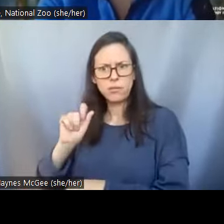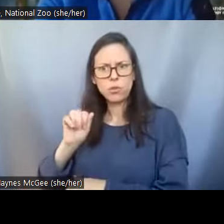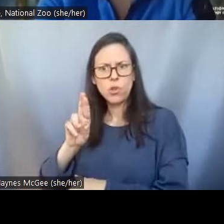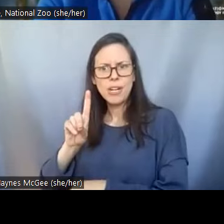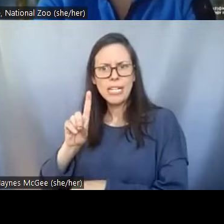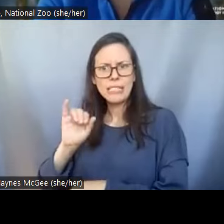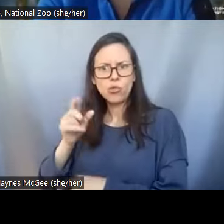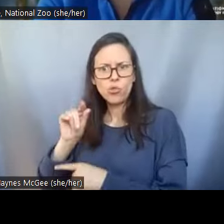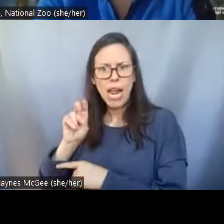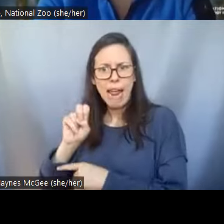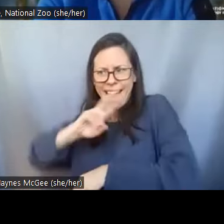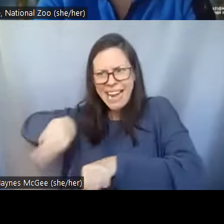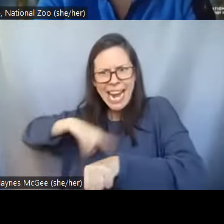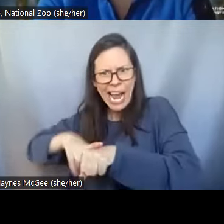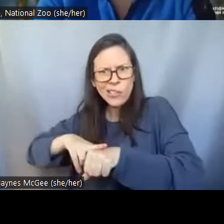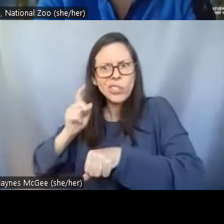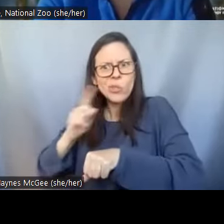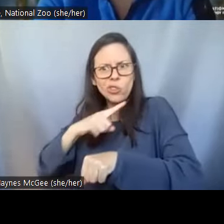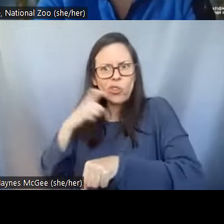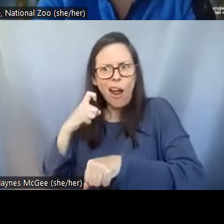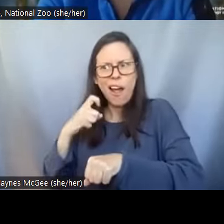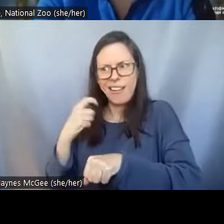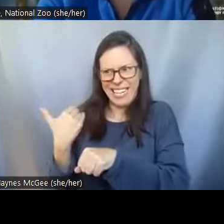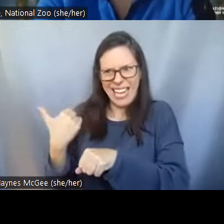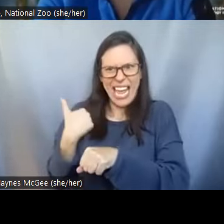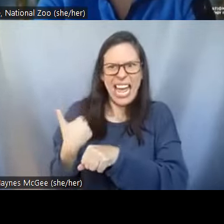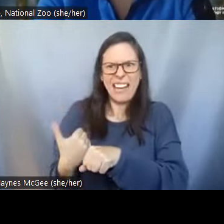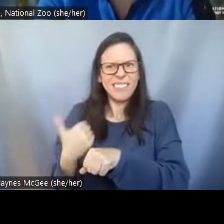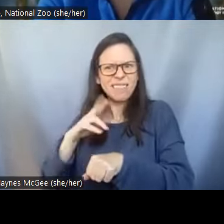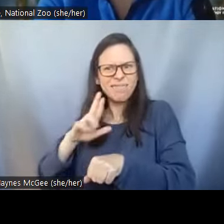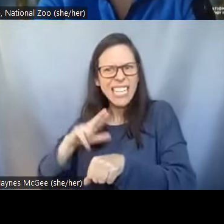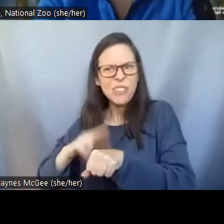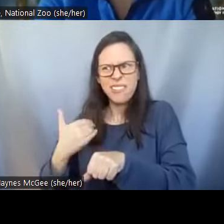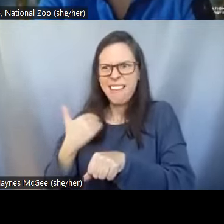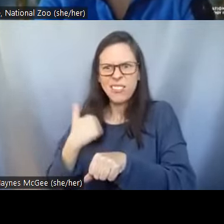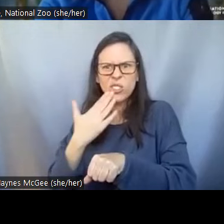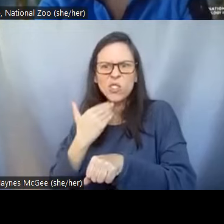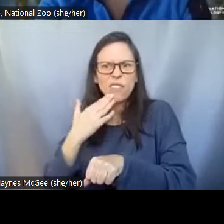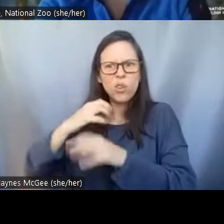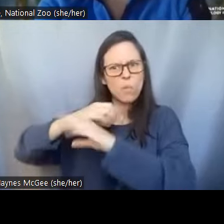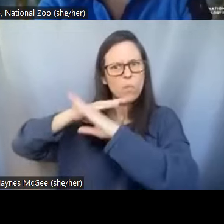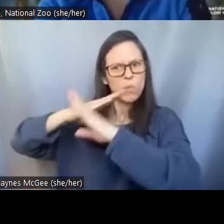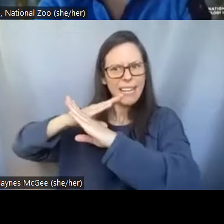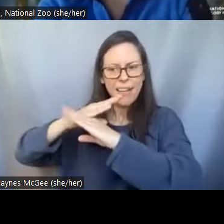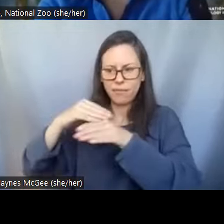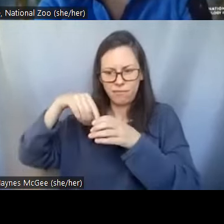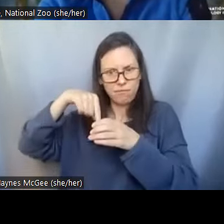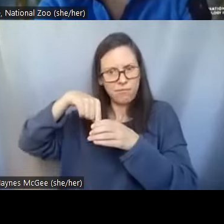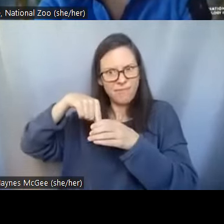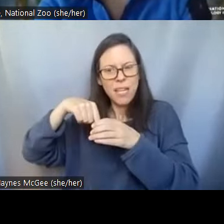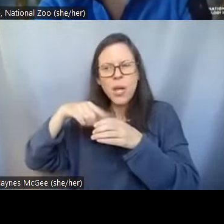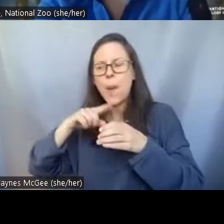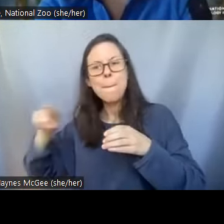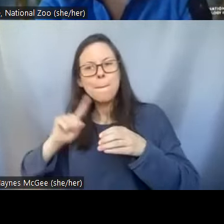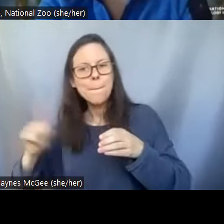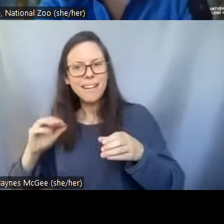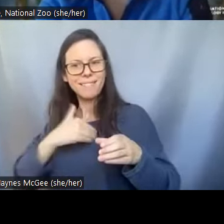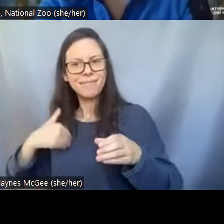mammals don't produce this sugar that allows us to survive in dry areas dry places without water. You